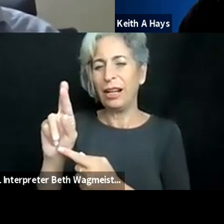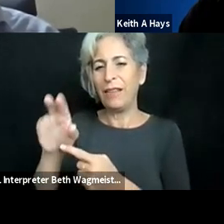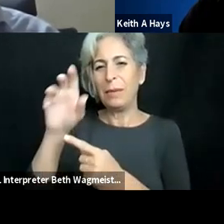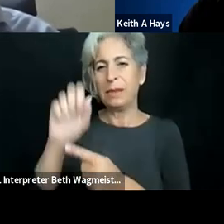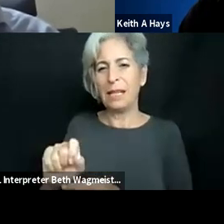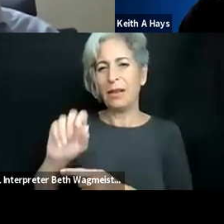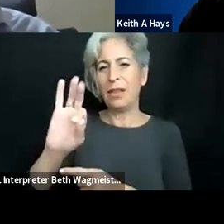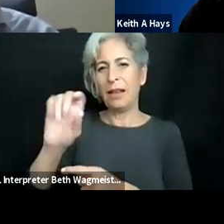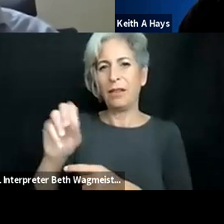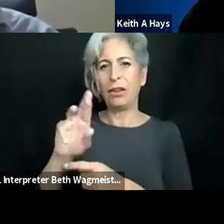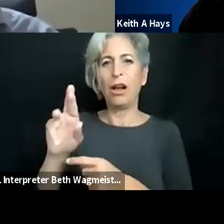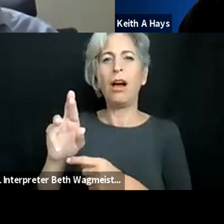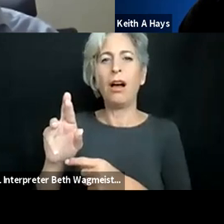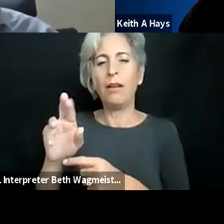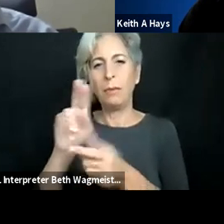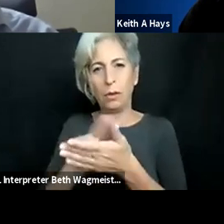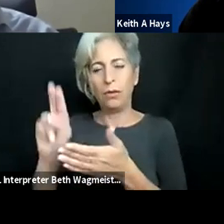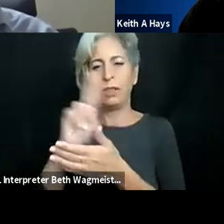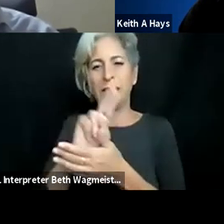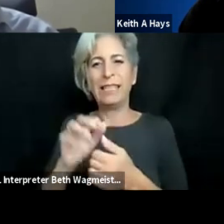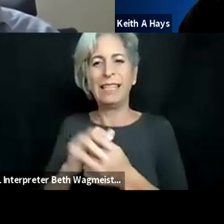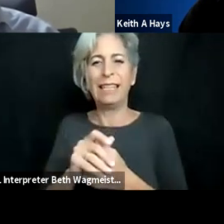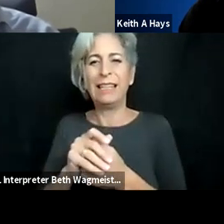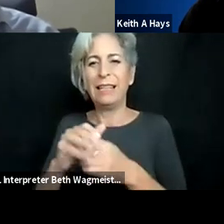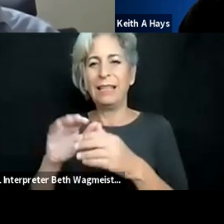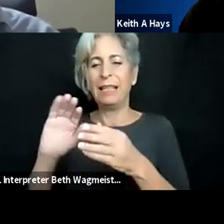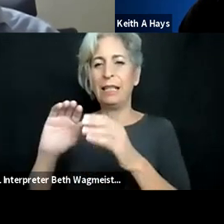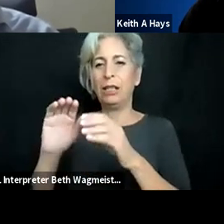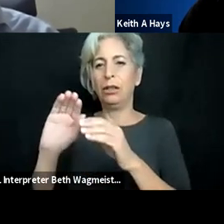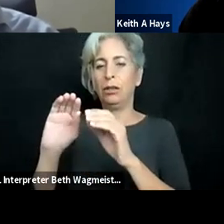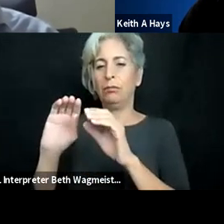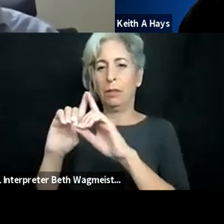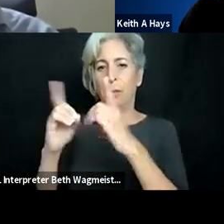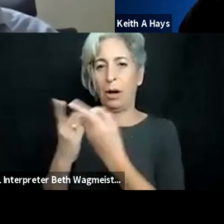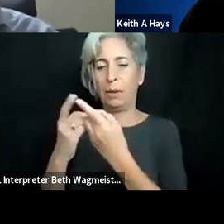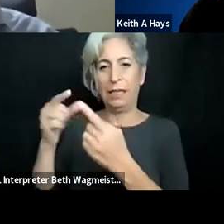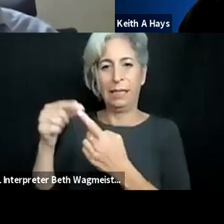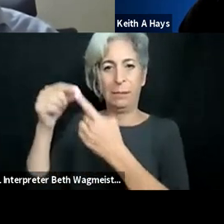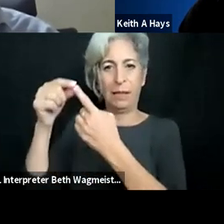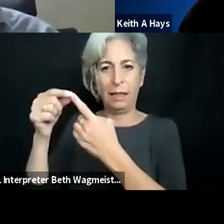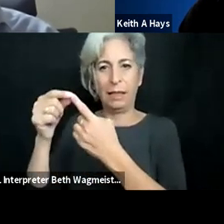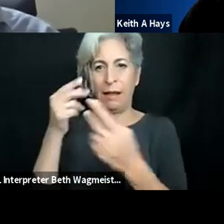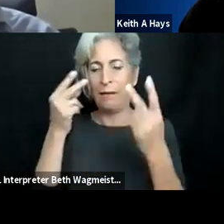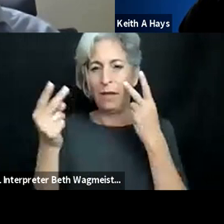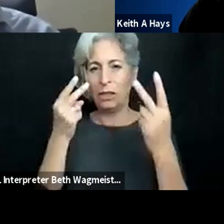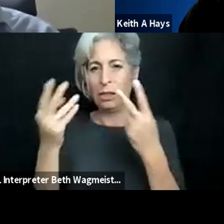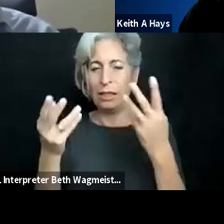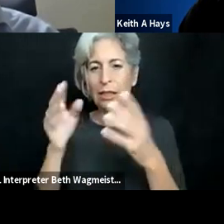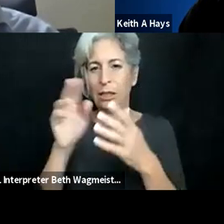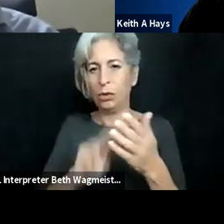There you are. >> MARCIA LYNER-CLEOPHAS: Hello, I'm Marcia Lyner-Cleophas, from the Stellenbosch University in South